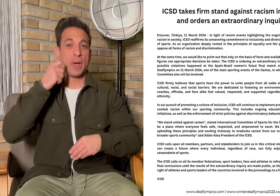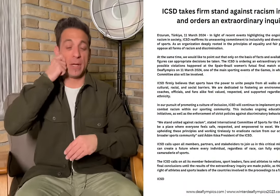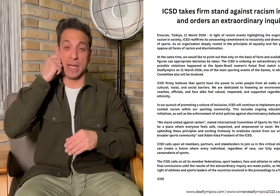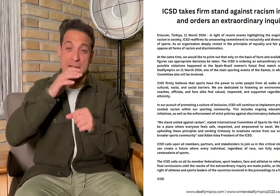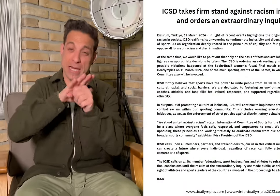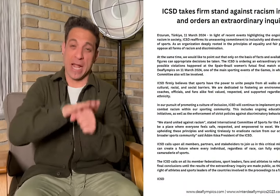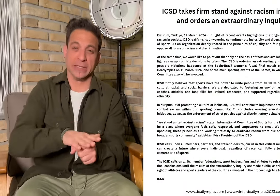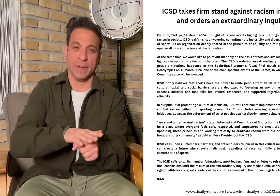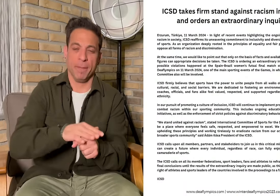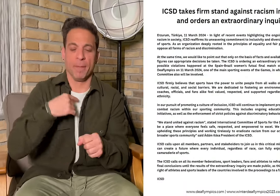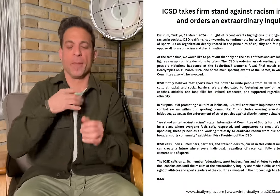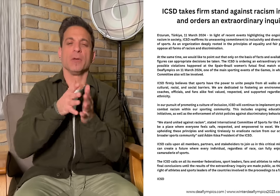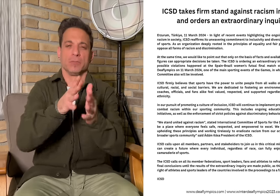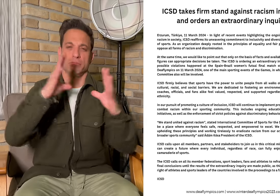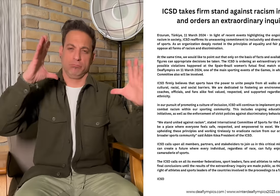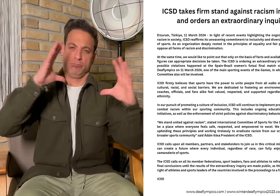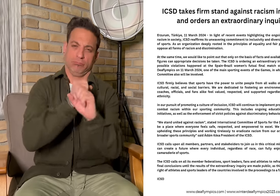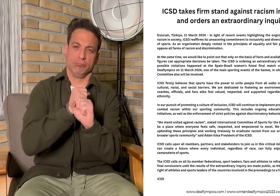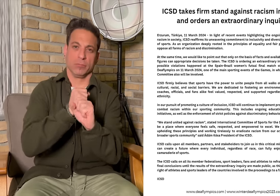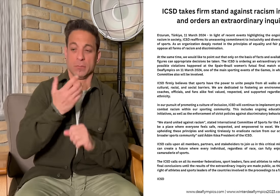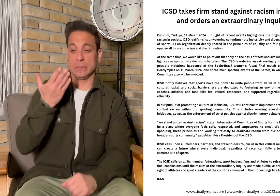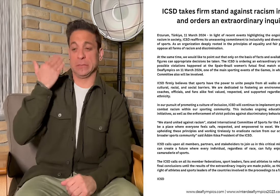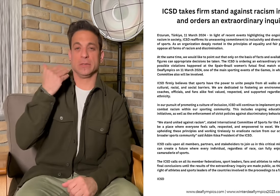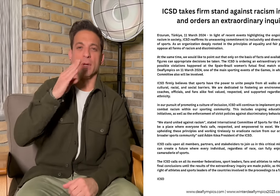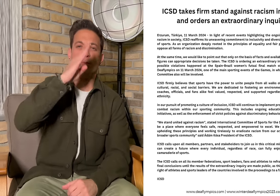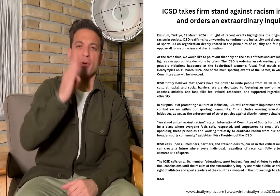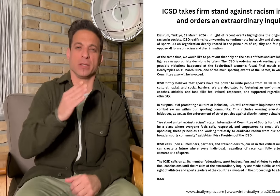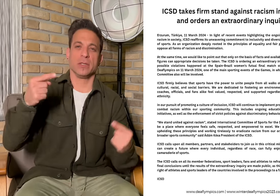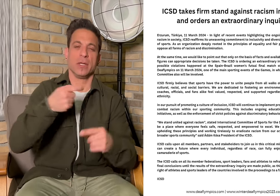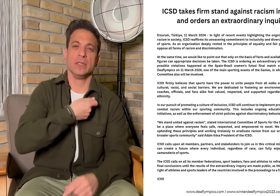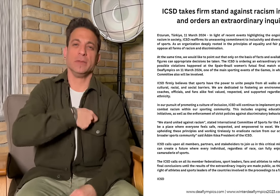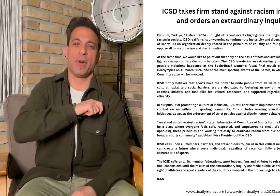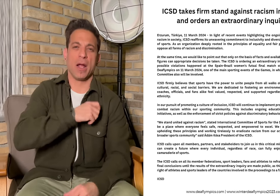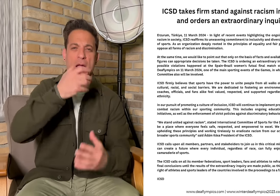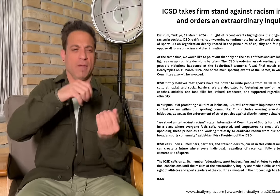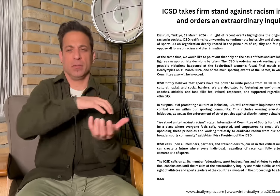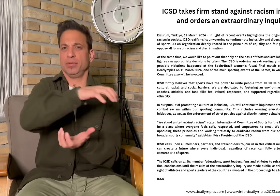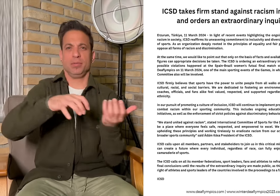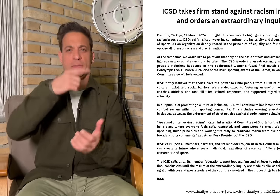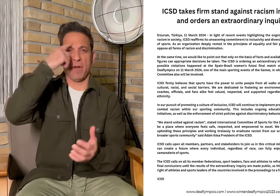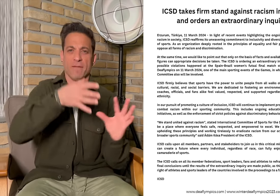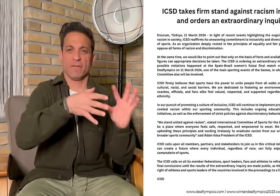I will summarize it. During the Brazil vs. Spain game there was